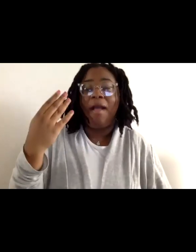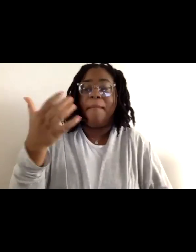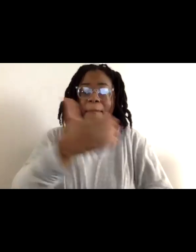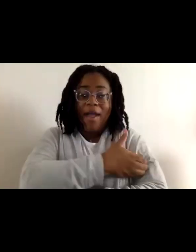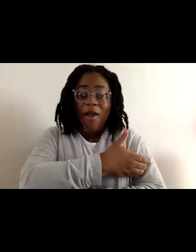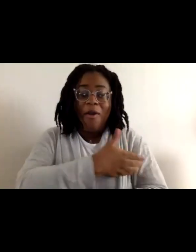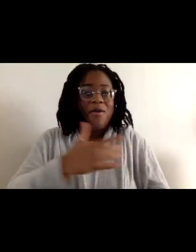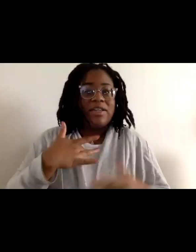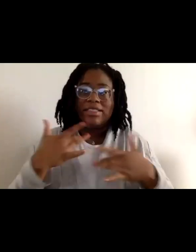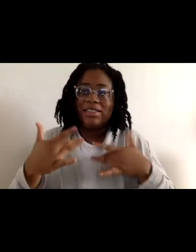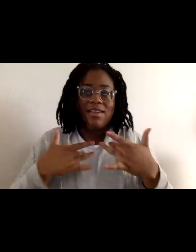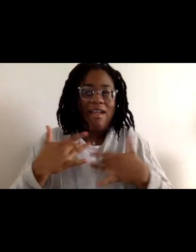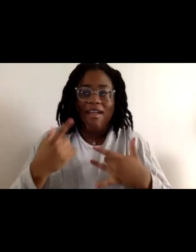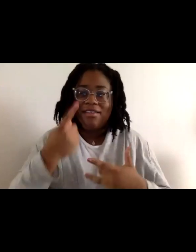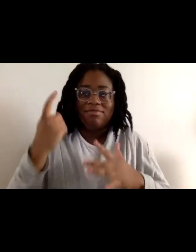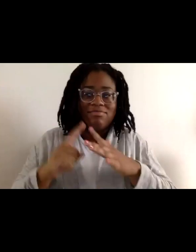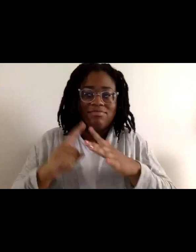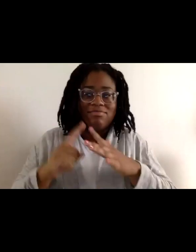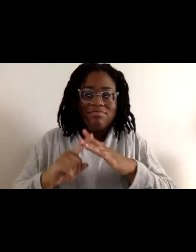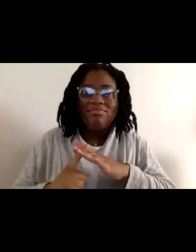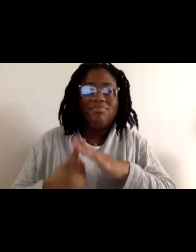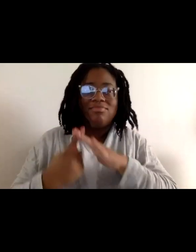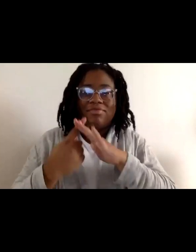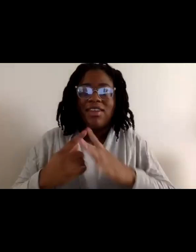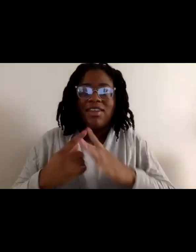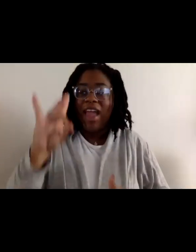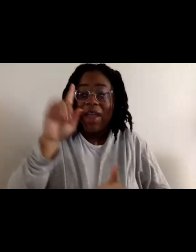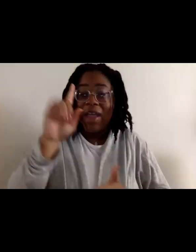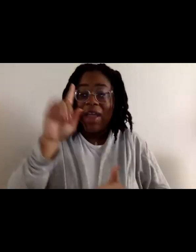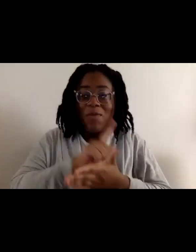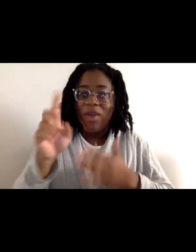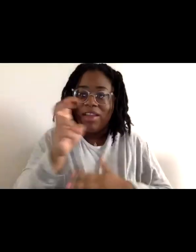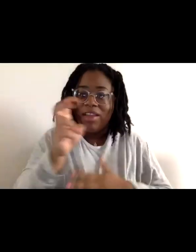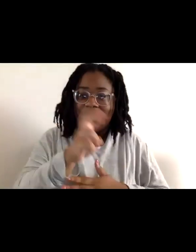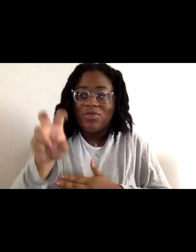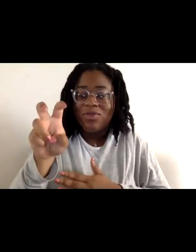that we are beginning this eight week journey. I'm so happy to see so many people,